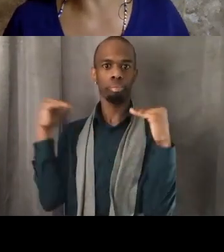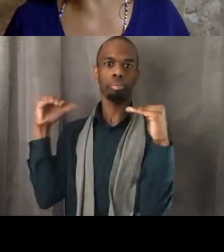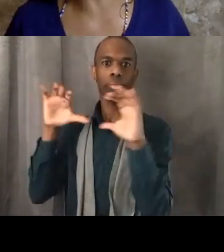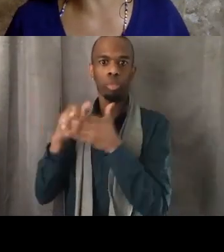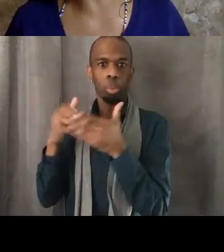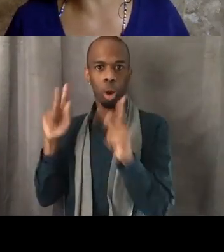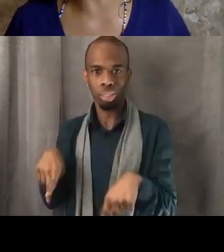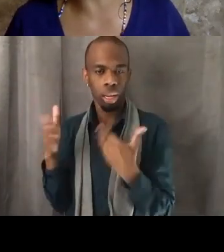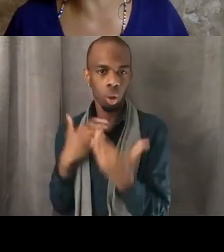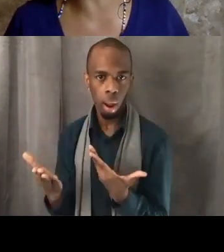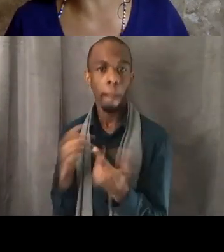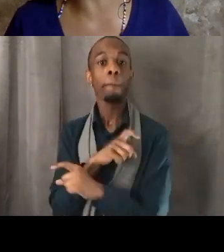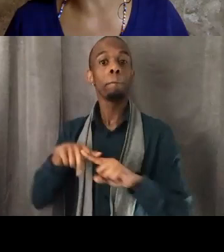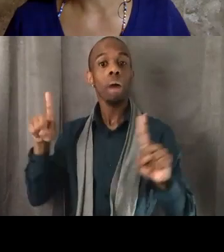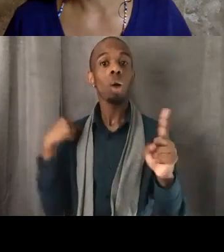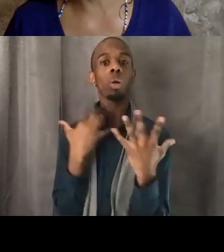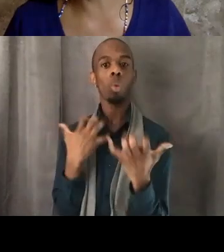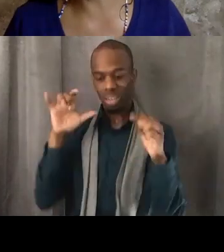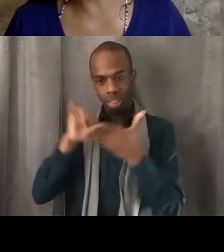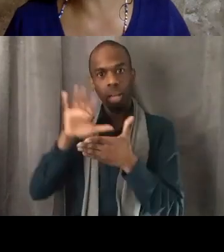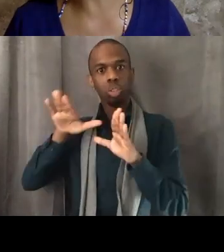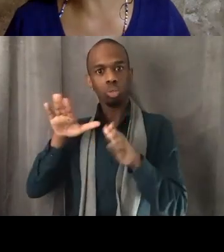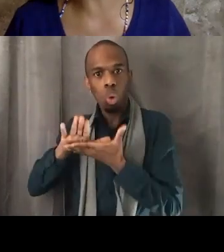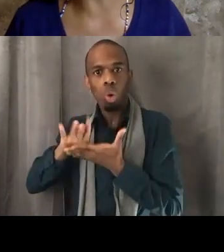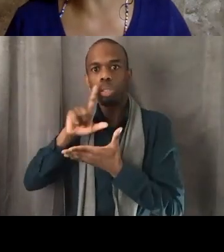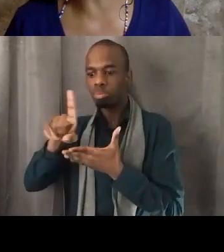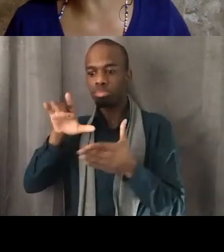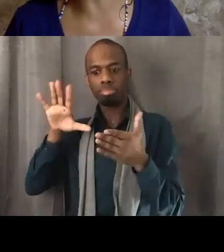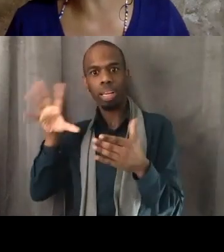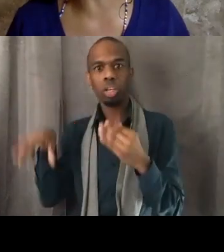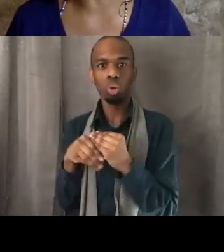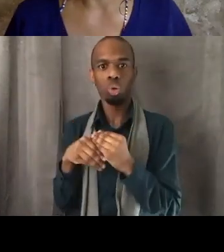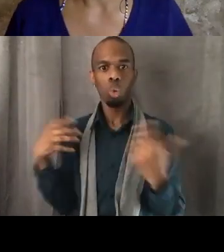College of Ethnic Studies. And so Heather and lots of other folks,